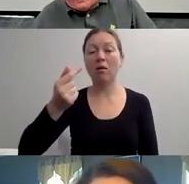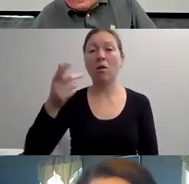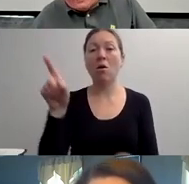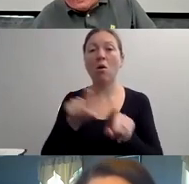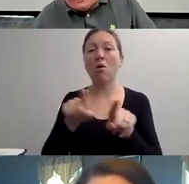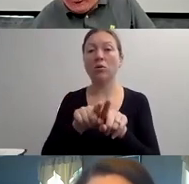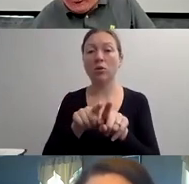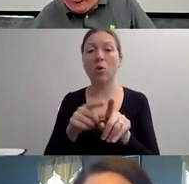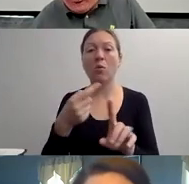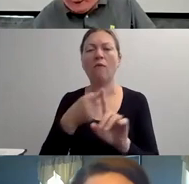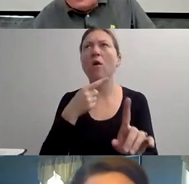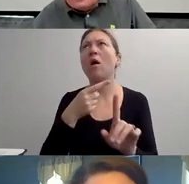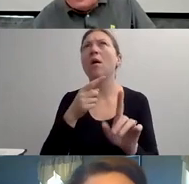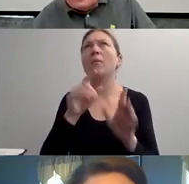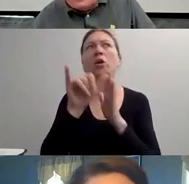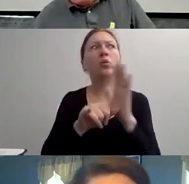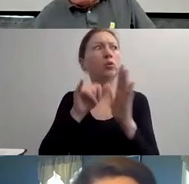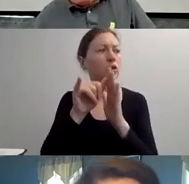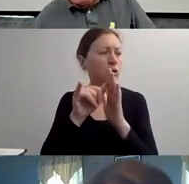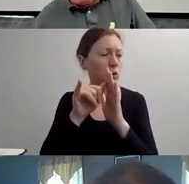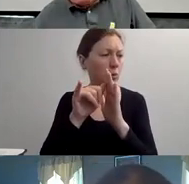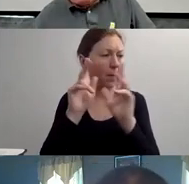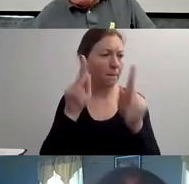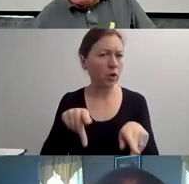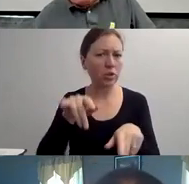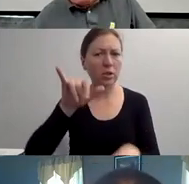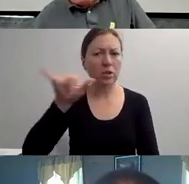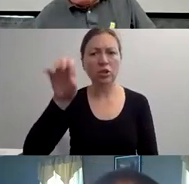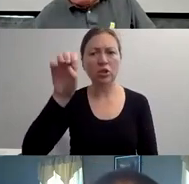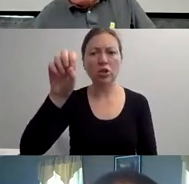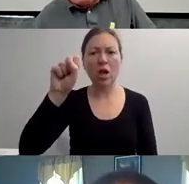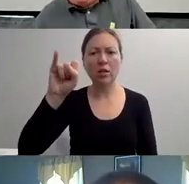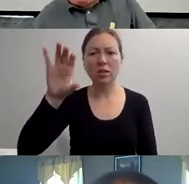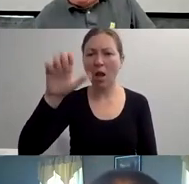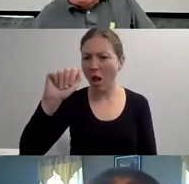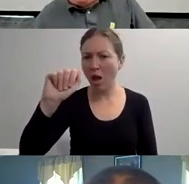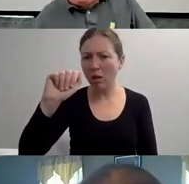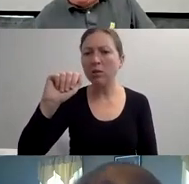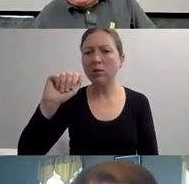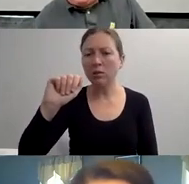AND WE'RE GOING TO GO OVER SOME OF THE BASIC RULES OF REPORTING AND STORY TELLING WHEN